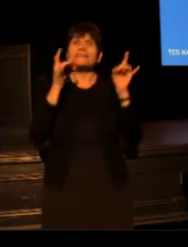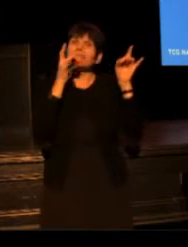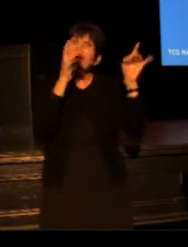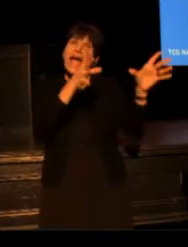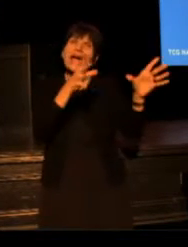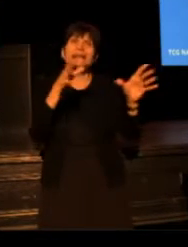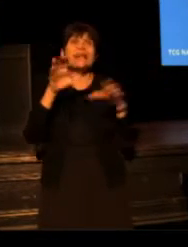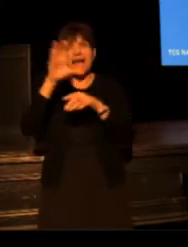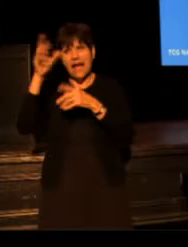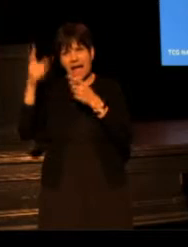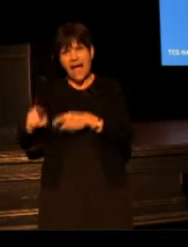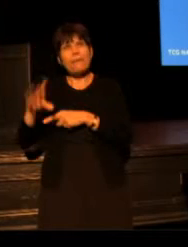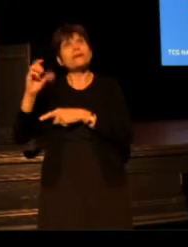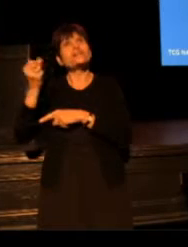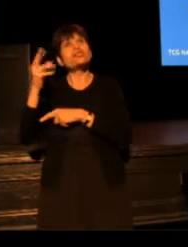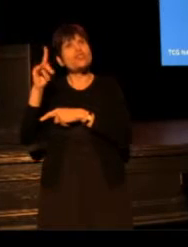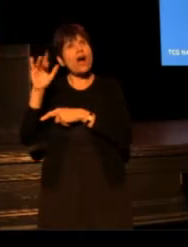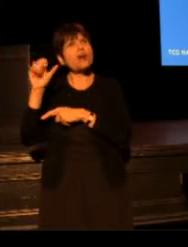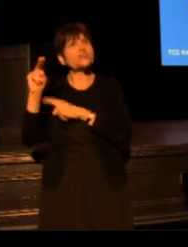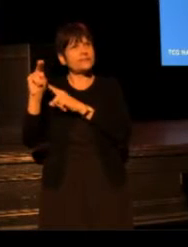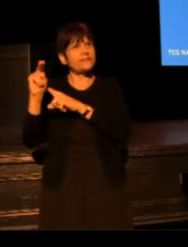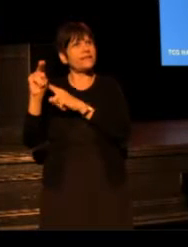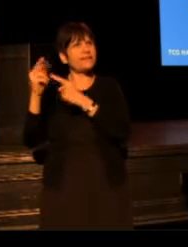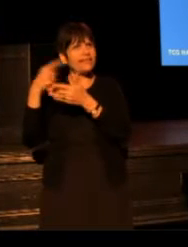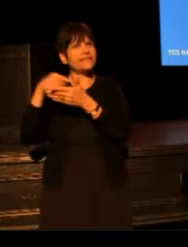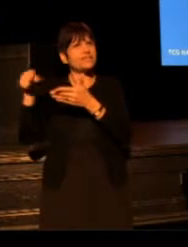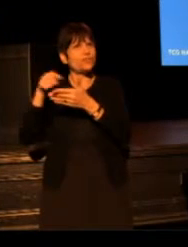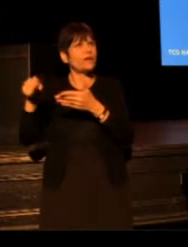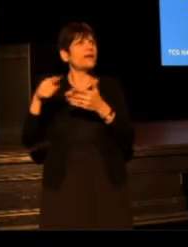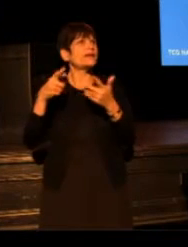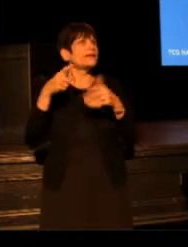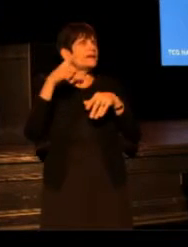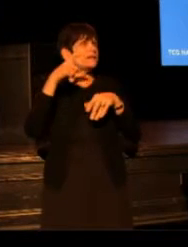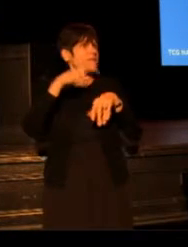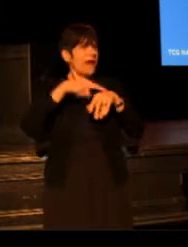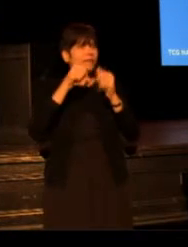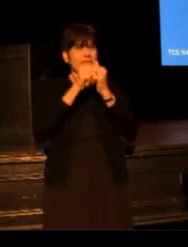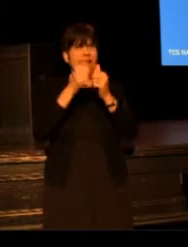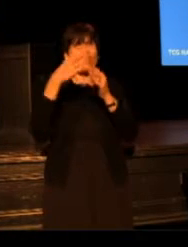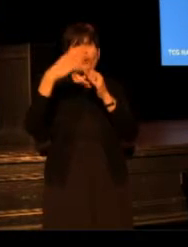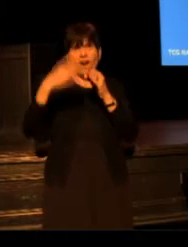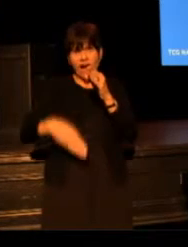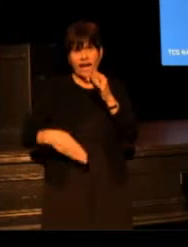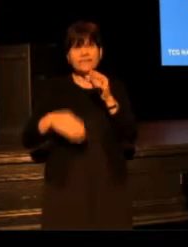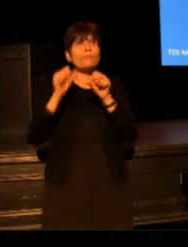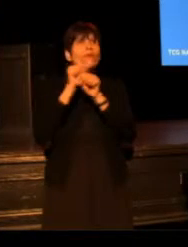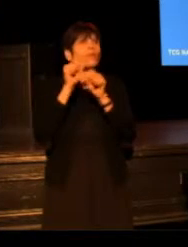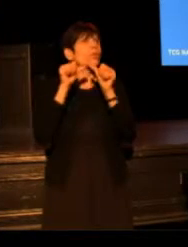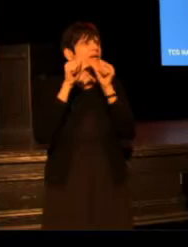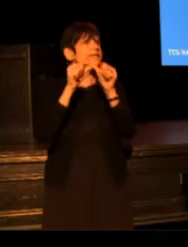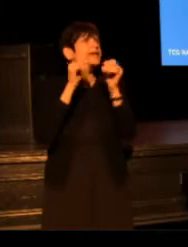Our time together now ends, but the work continues. Let's please keep in touch with each other